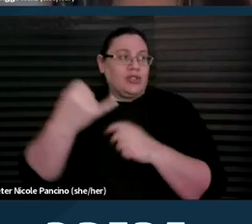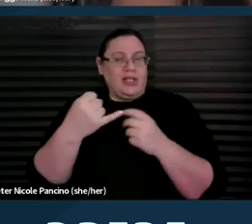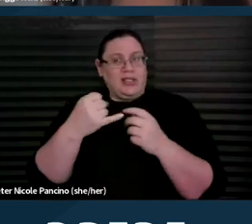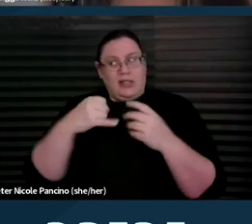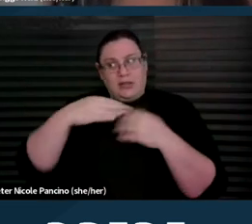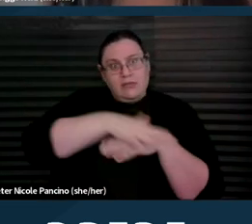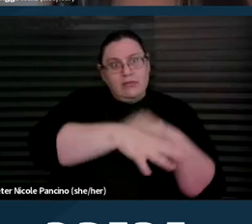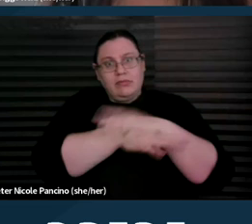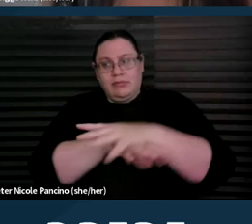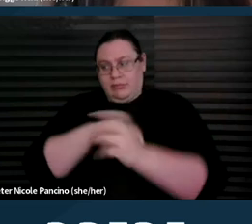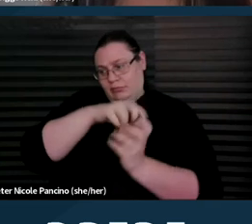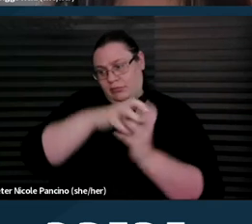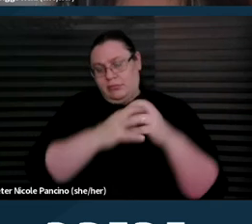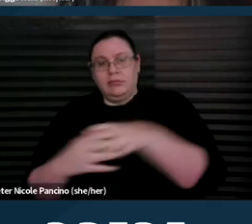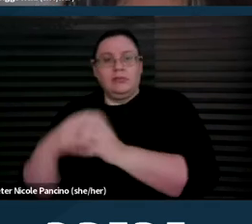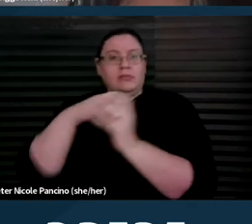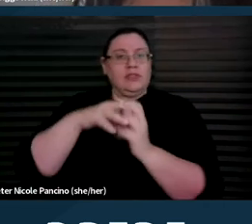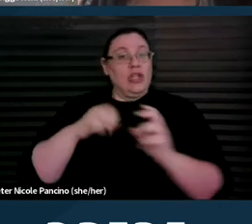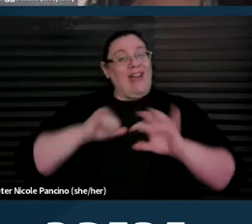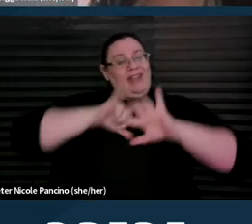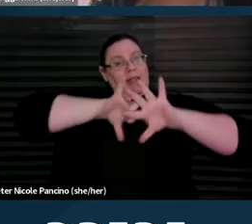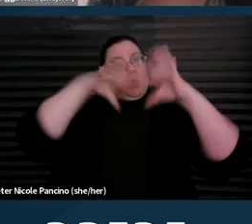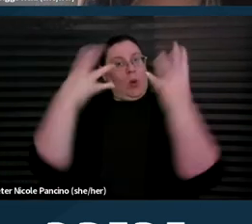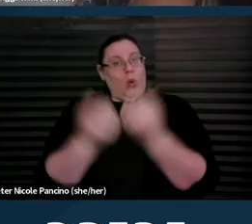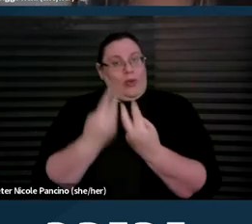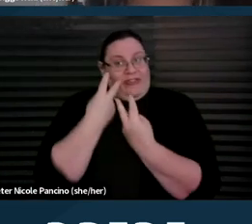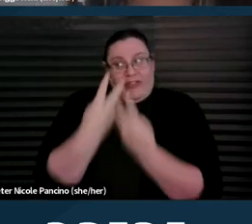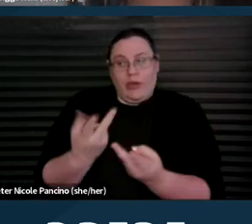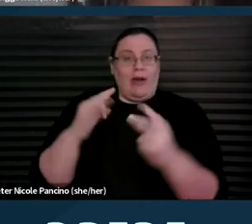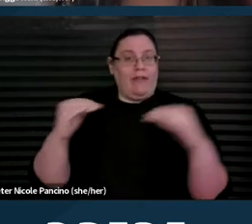and having a holistic view of justice is very important